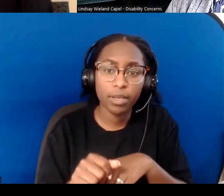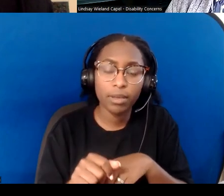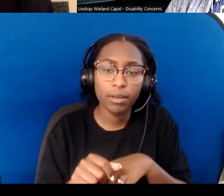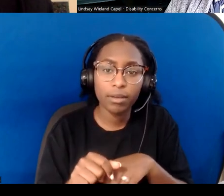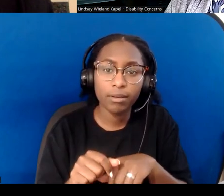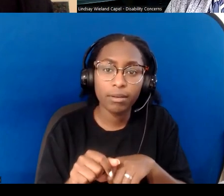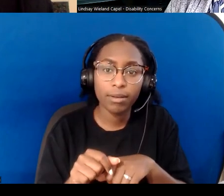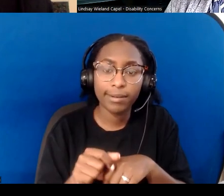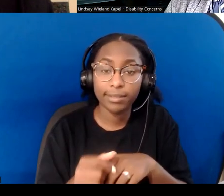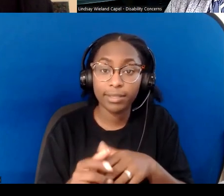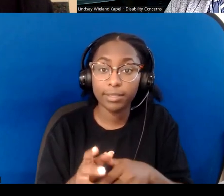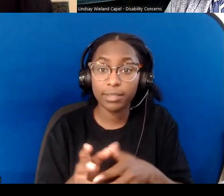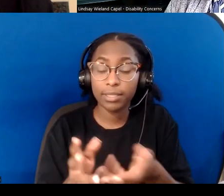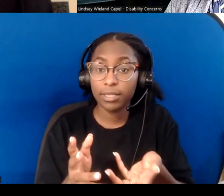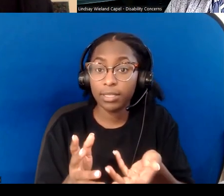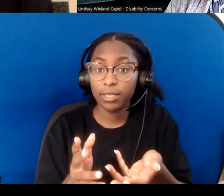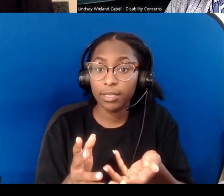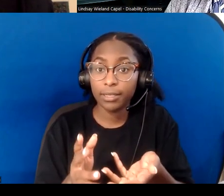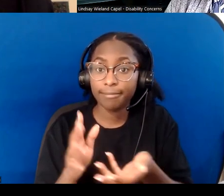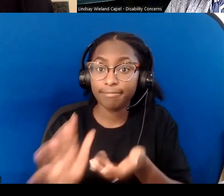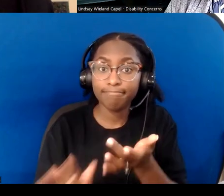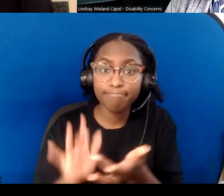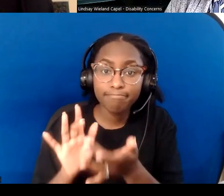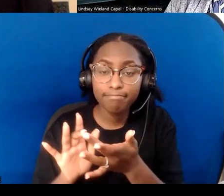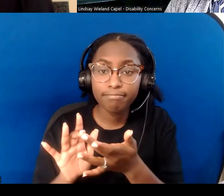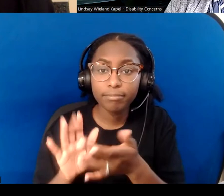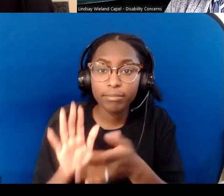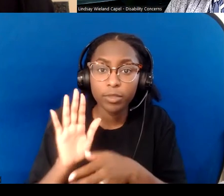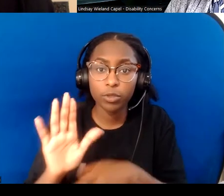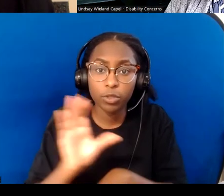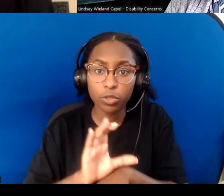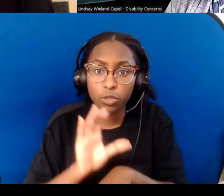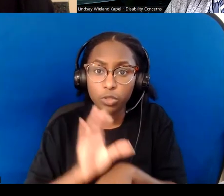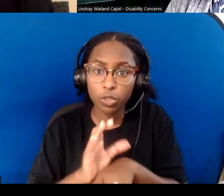who plan the programming to offer to do something like this.